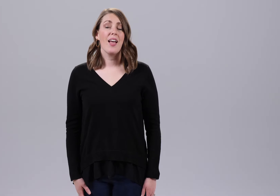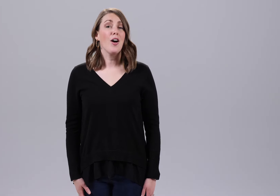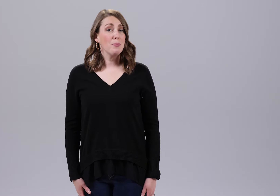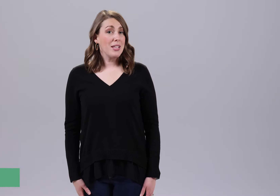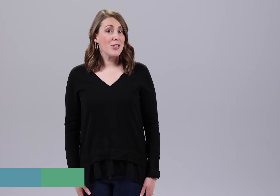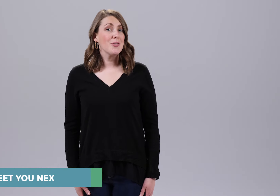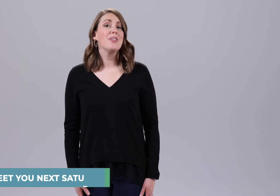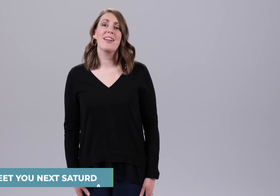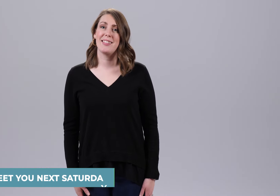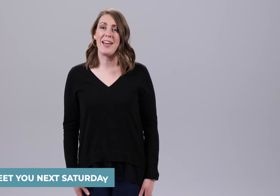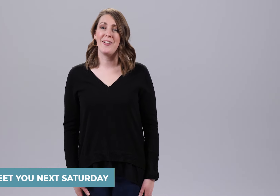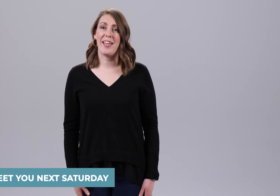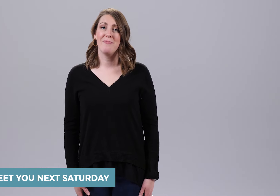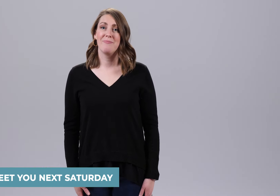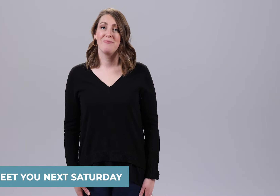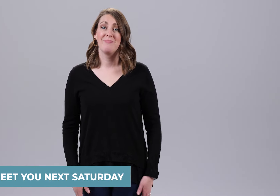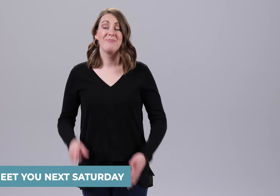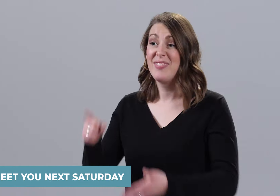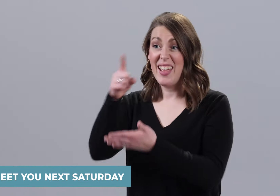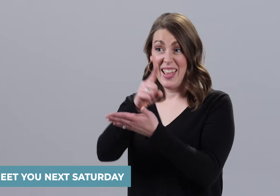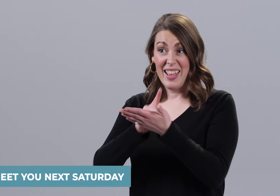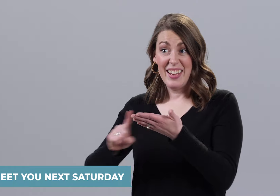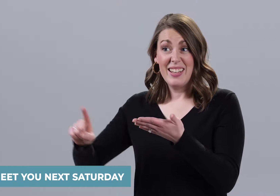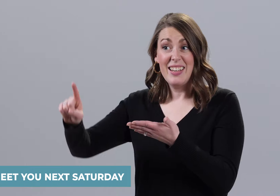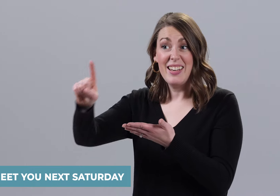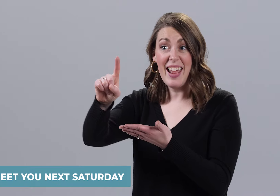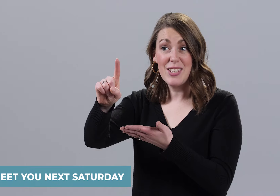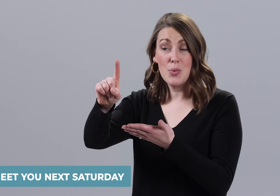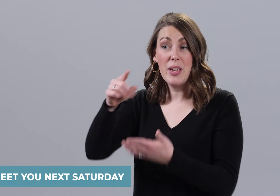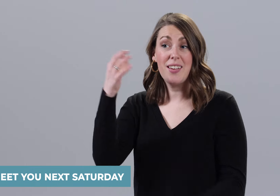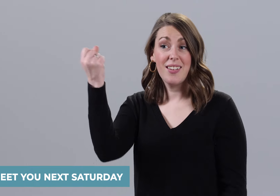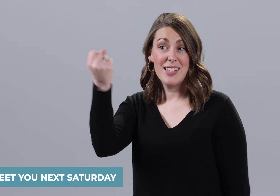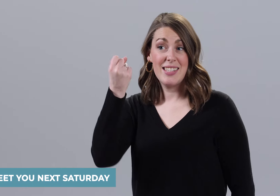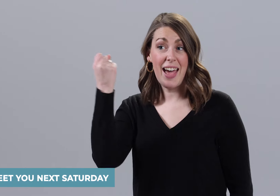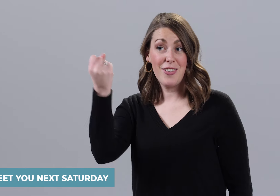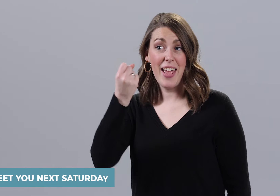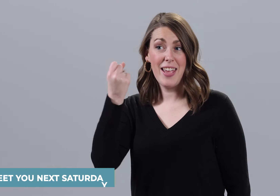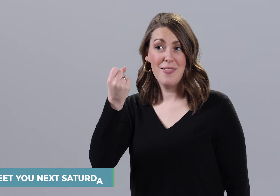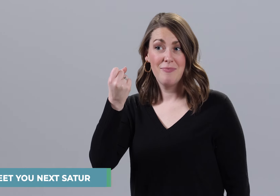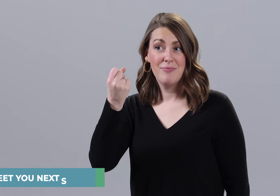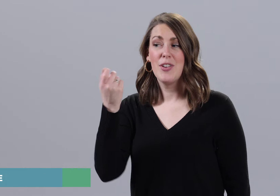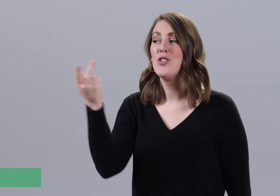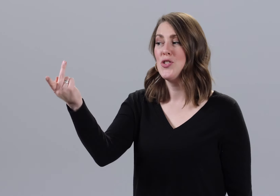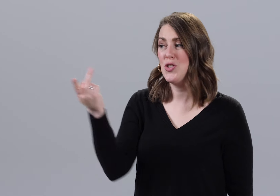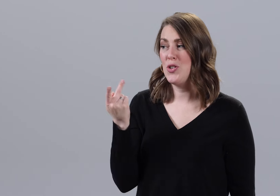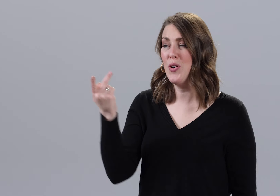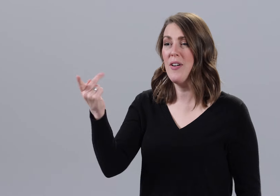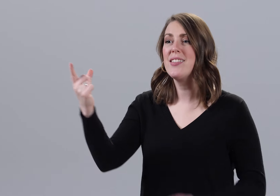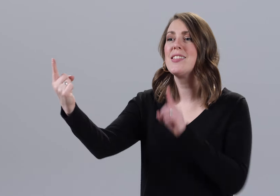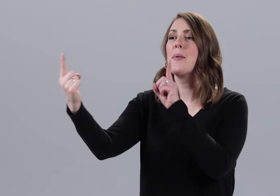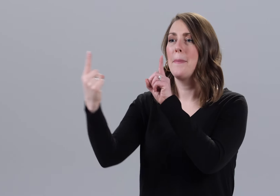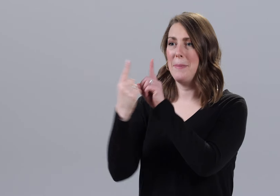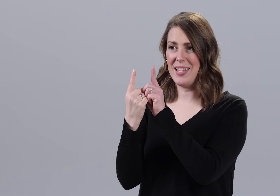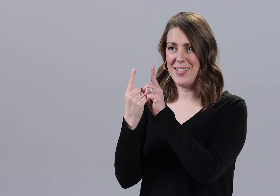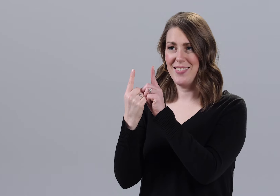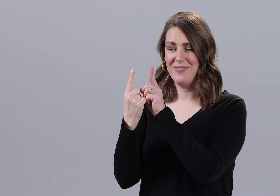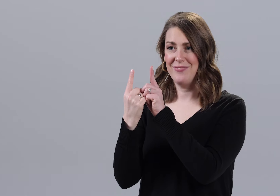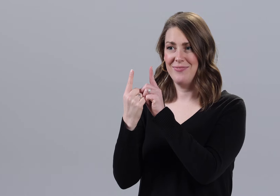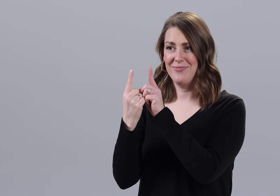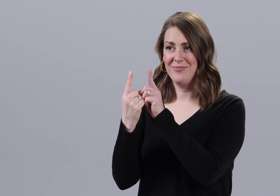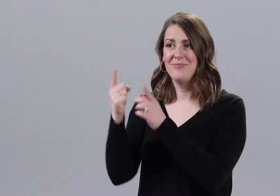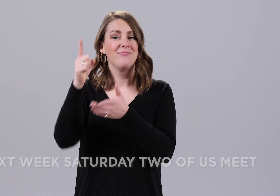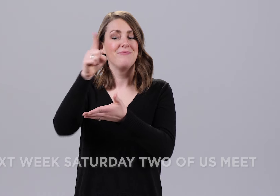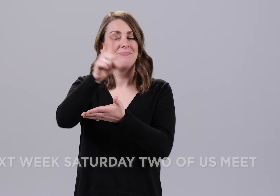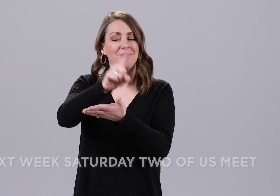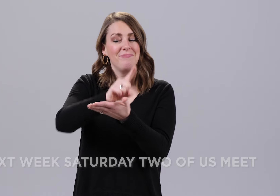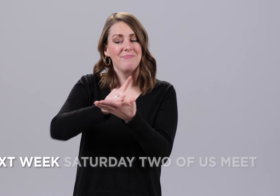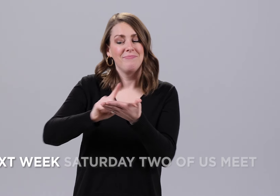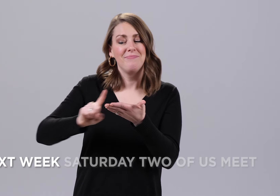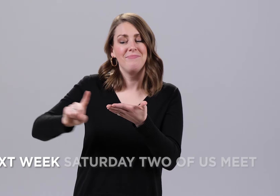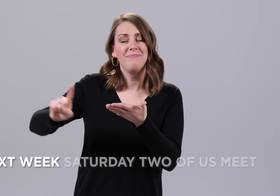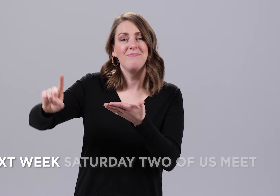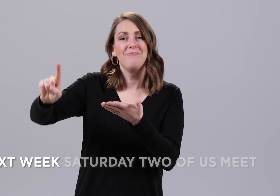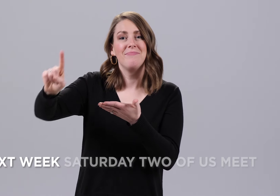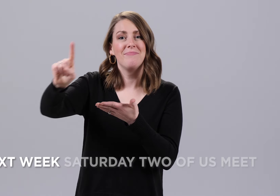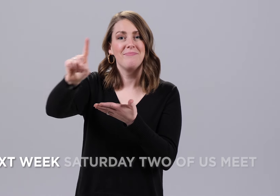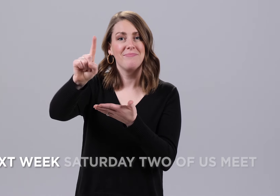I'll meet you next Saturday. NEXT WEEK SATURDAY TWO OF US MEET.